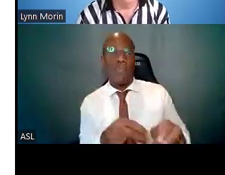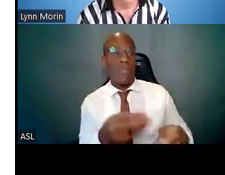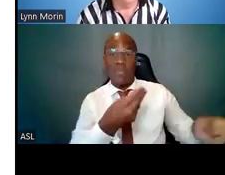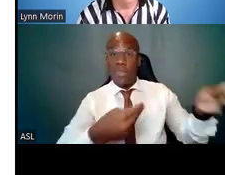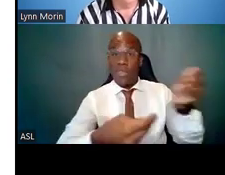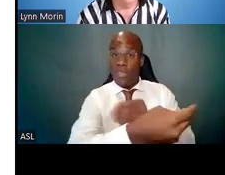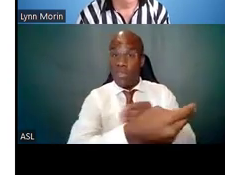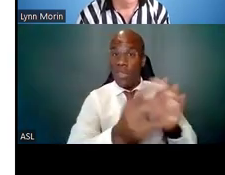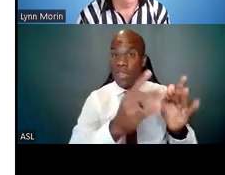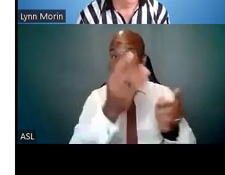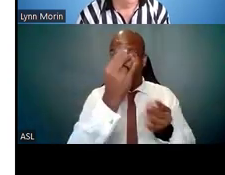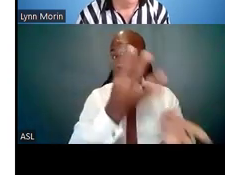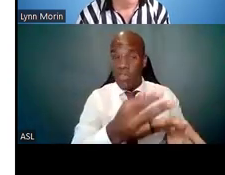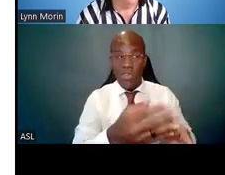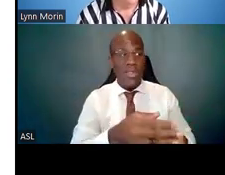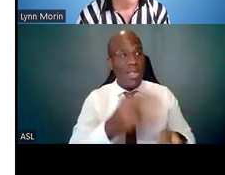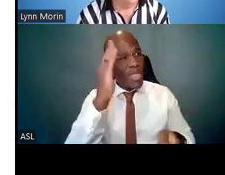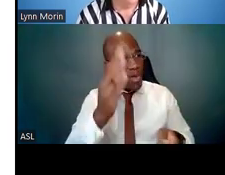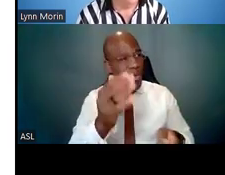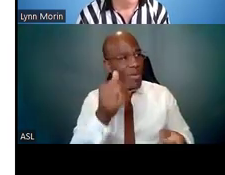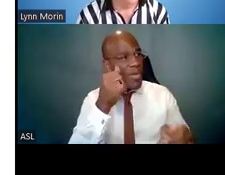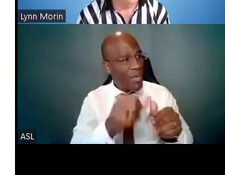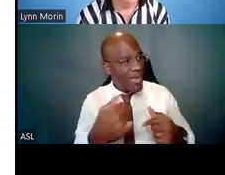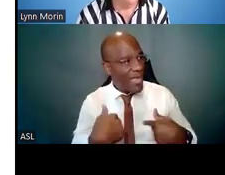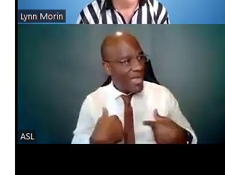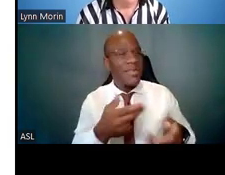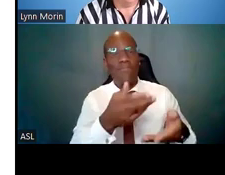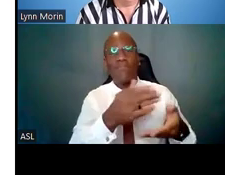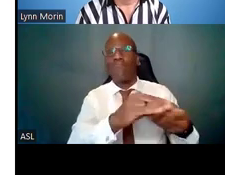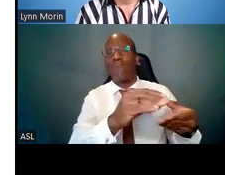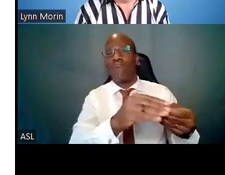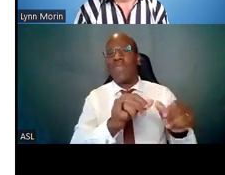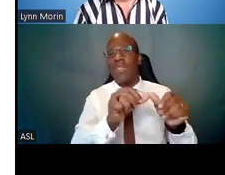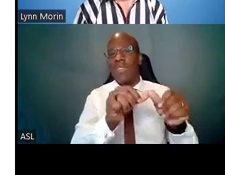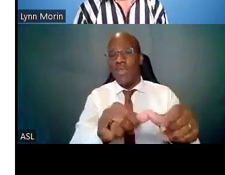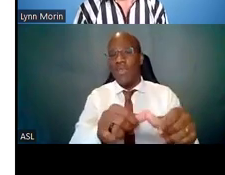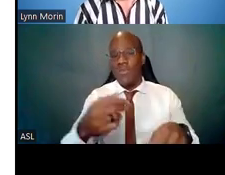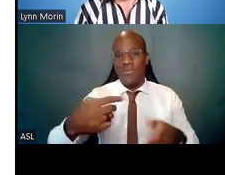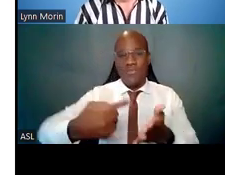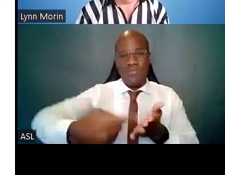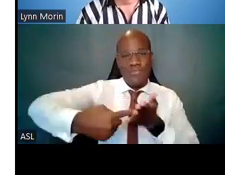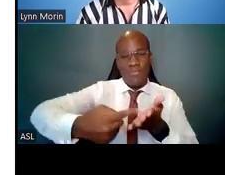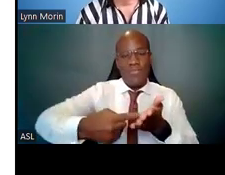Next we'll talk about places. So along your strategic journey